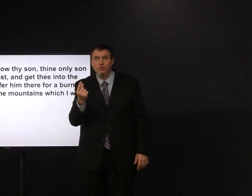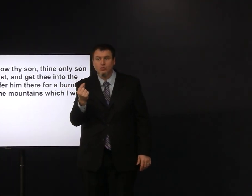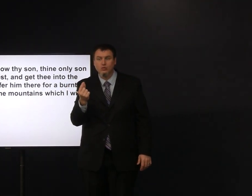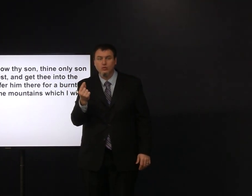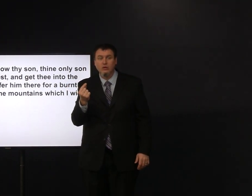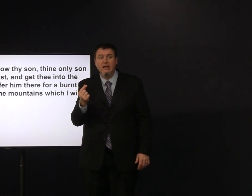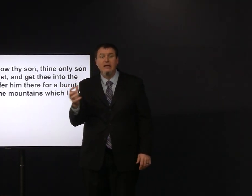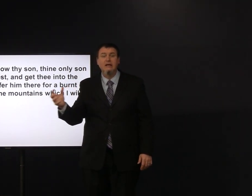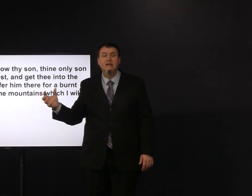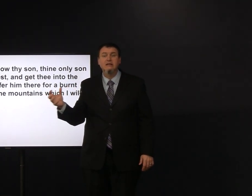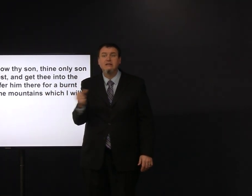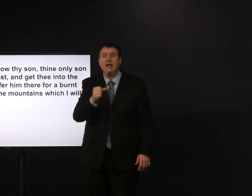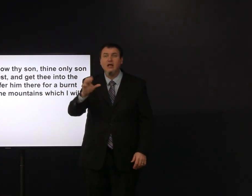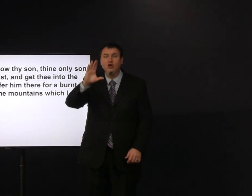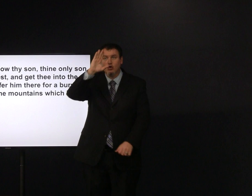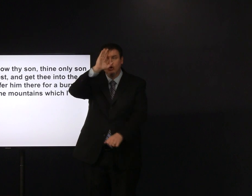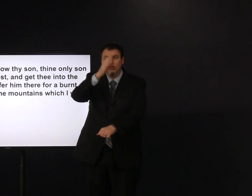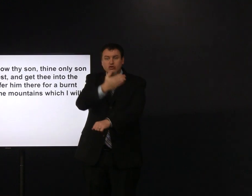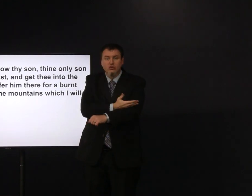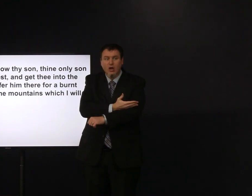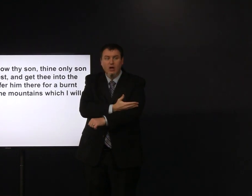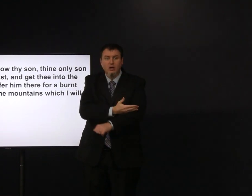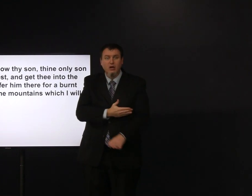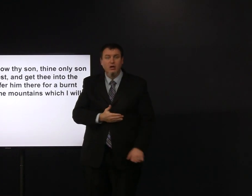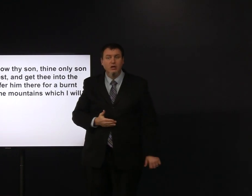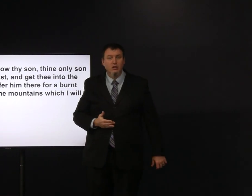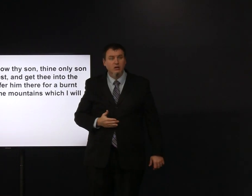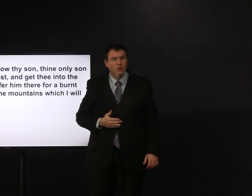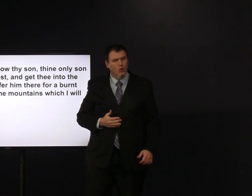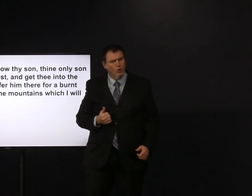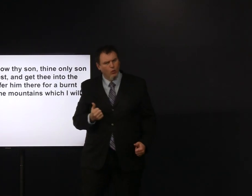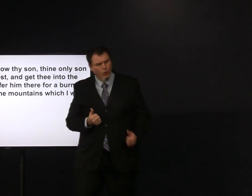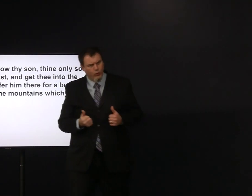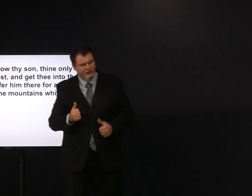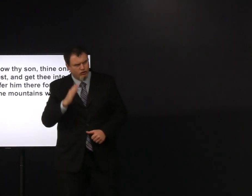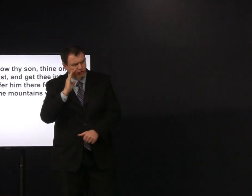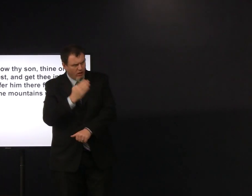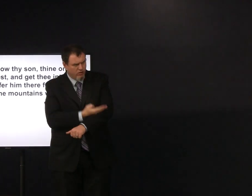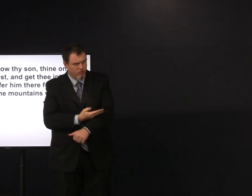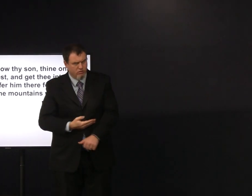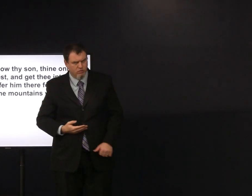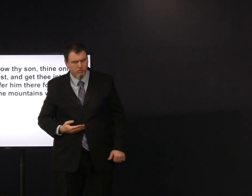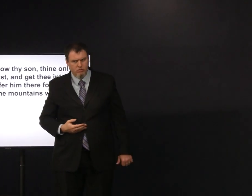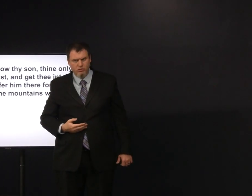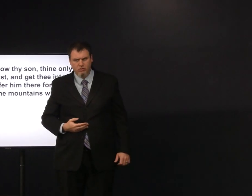what to do take your son which son